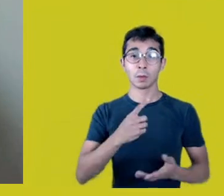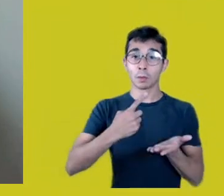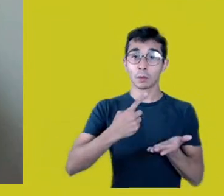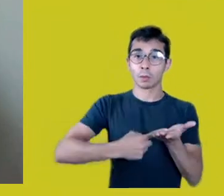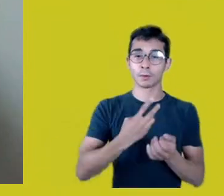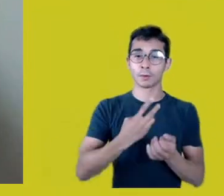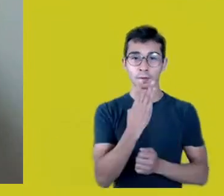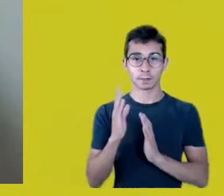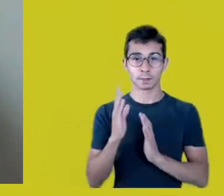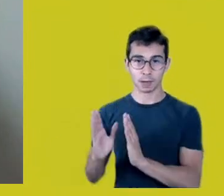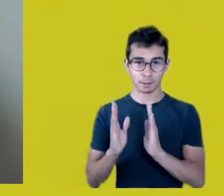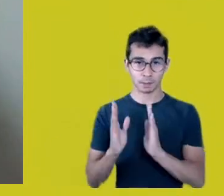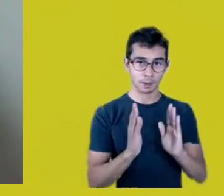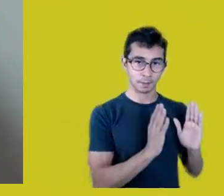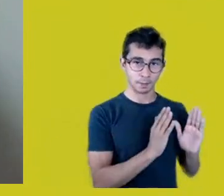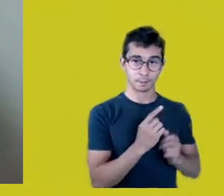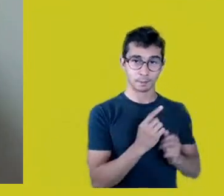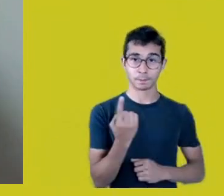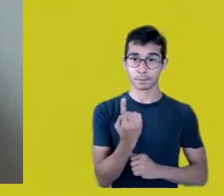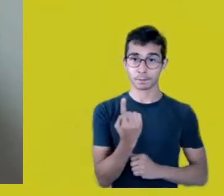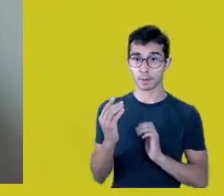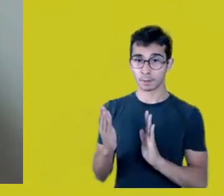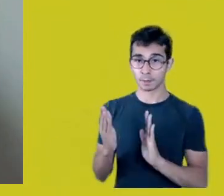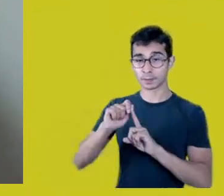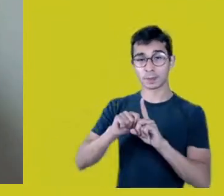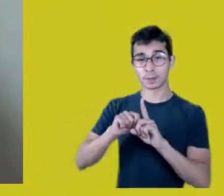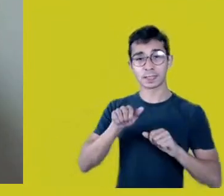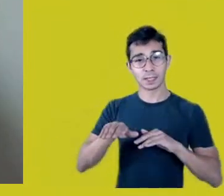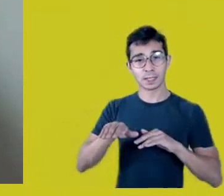starting this September and extending till May, 2021.